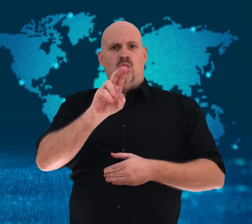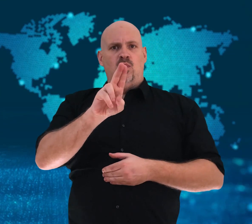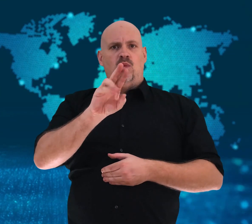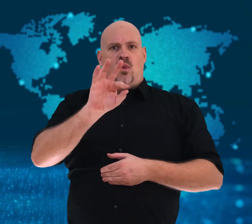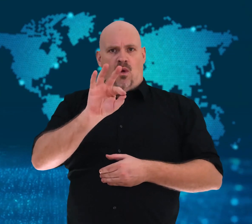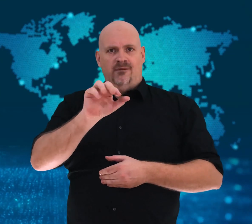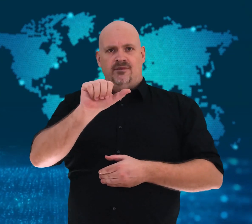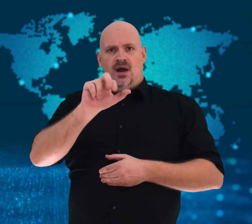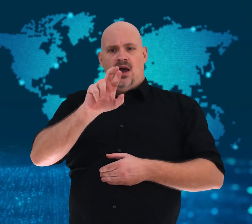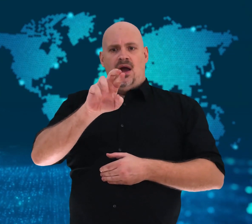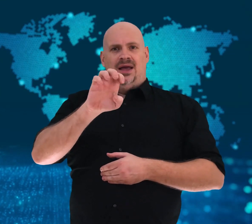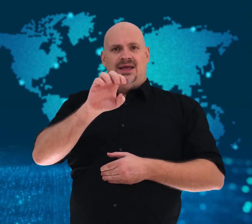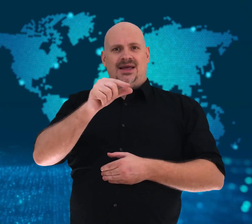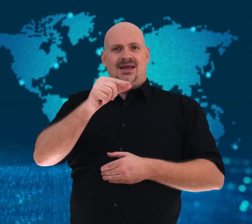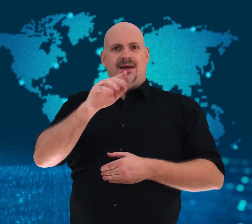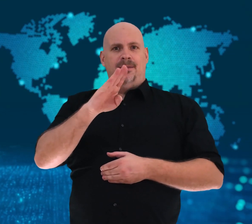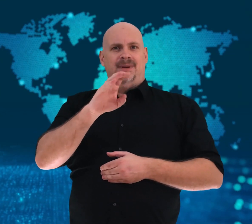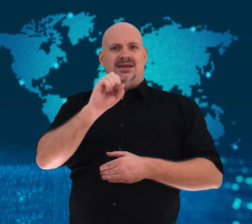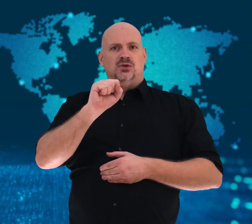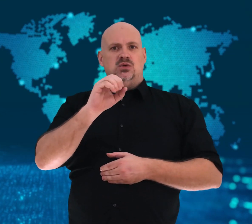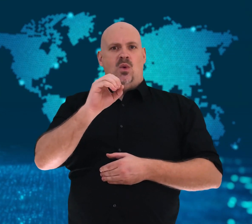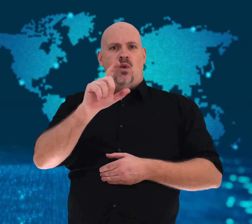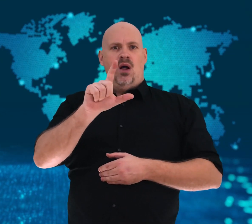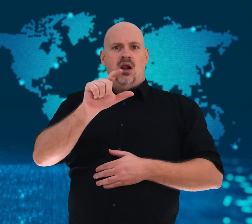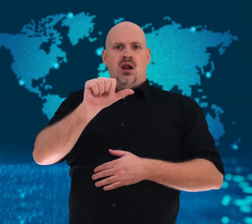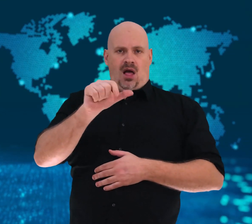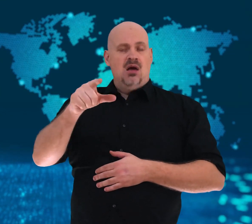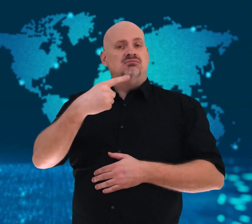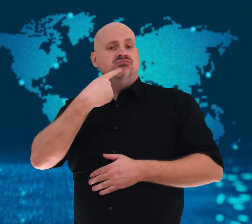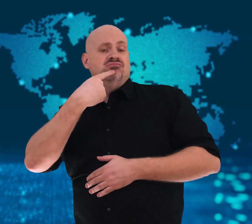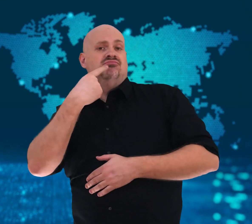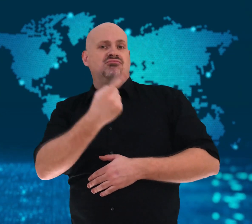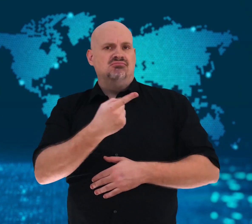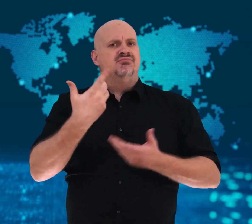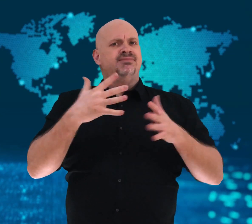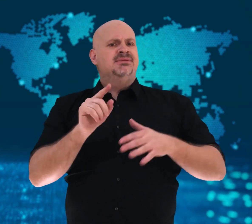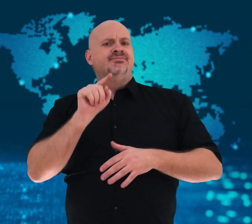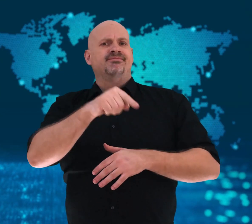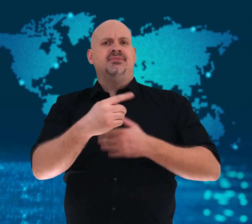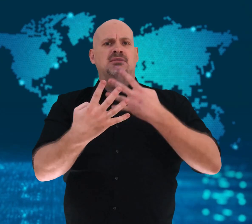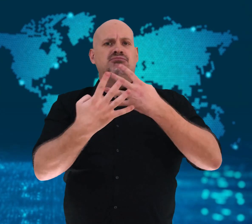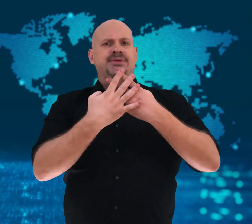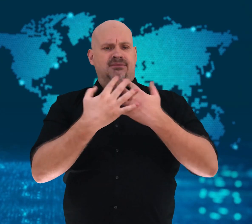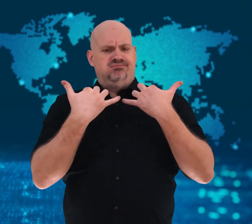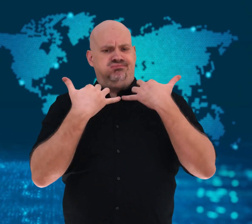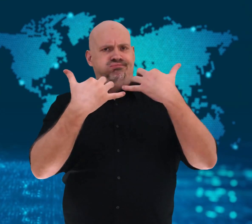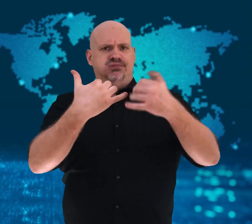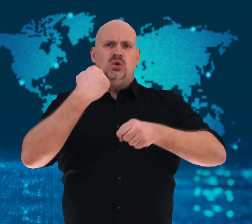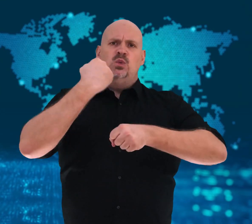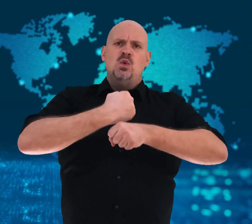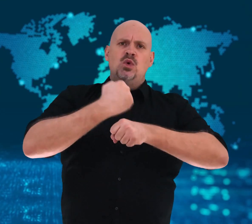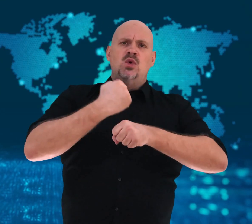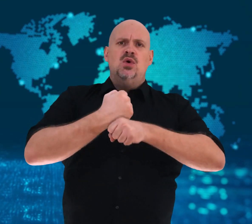gave the directive as he addressed prison staff and